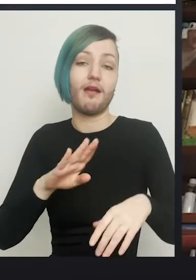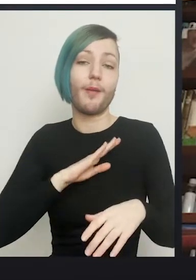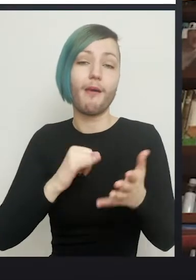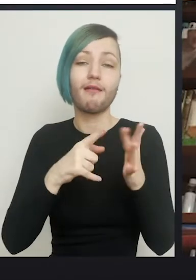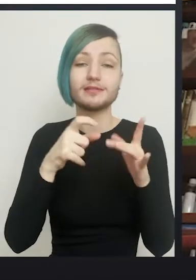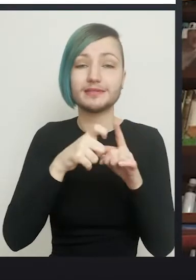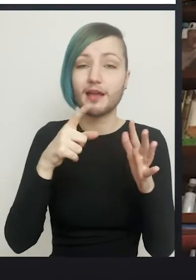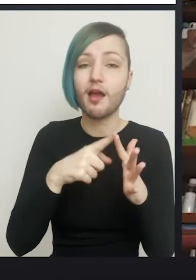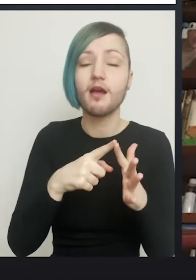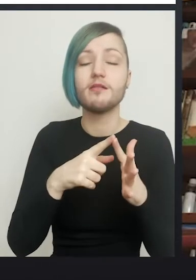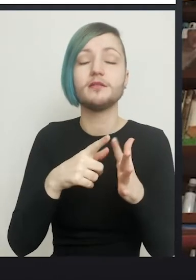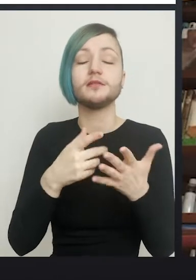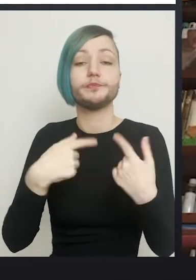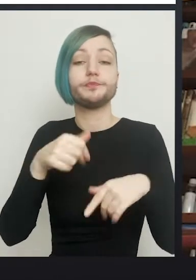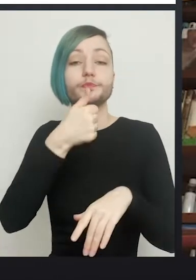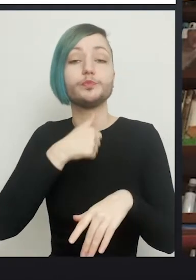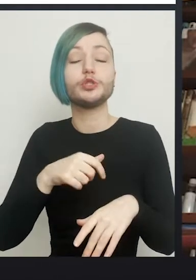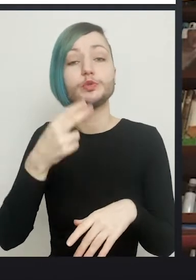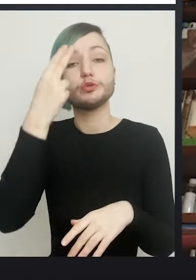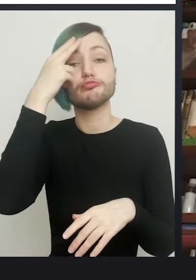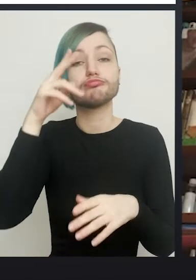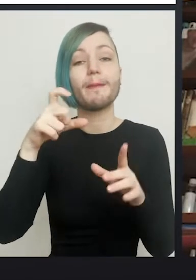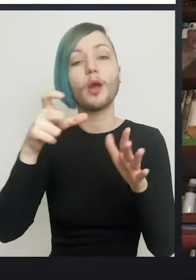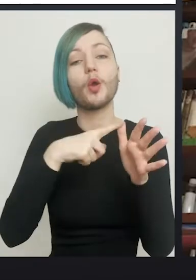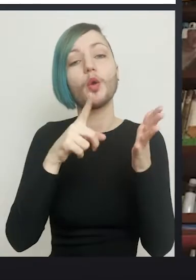Parkside (Hospital) use is, they give what's called the Caudal anaesthetic. Which is an